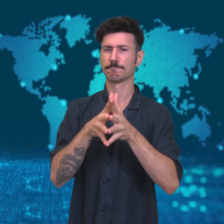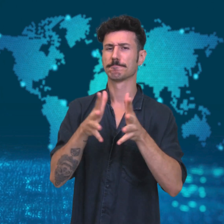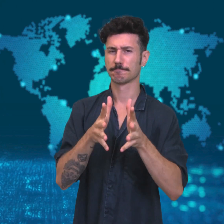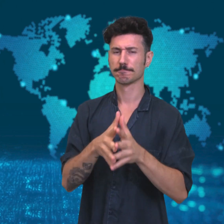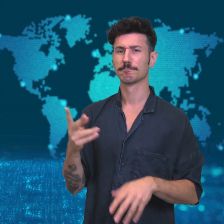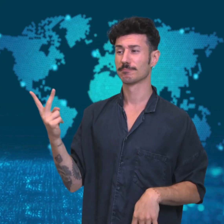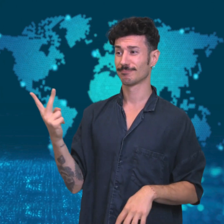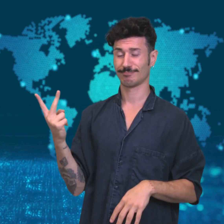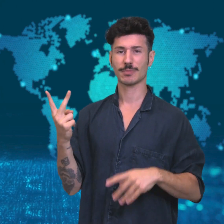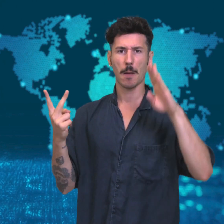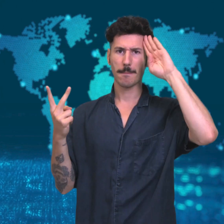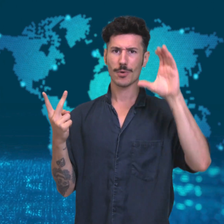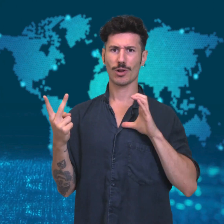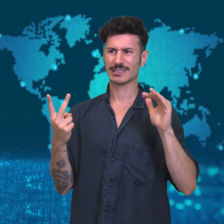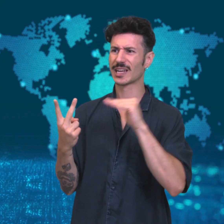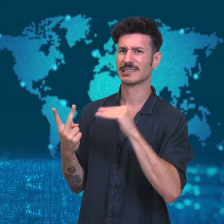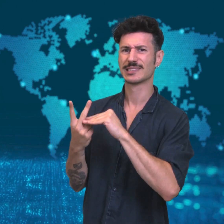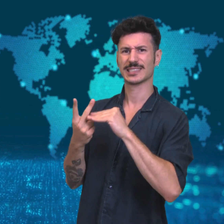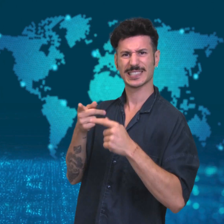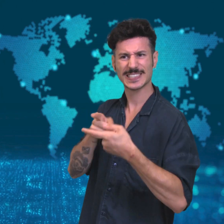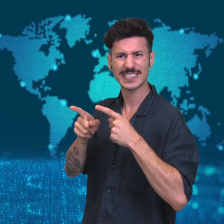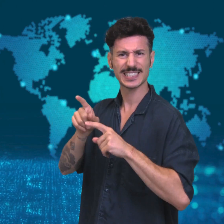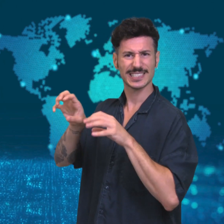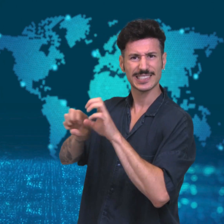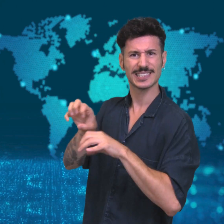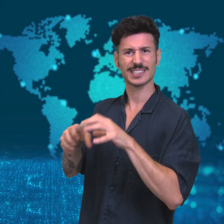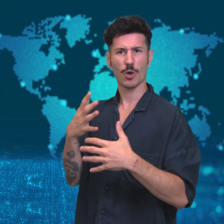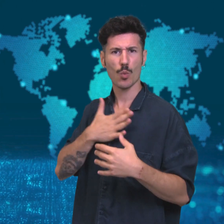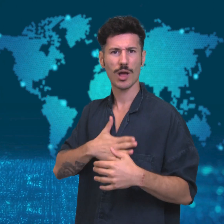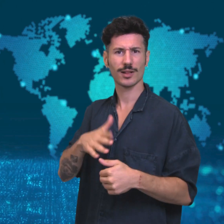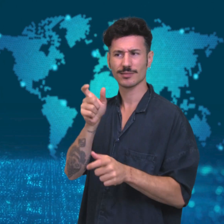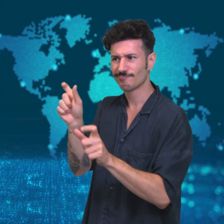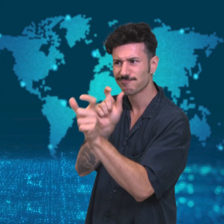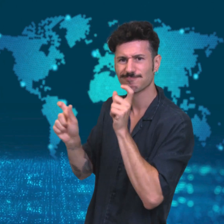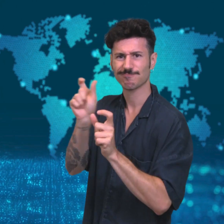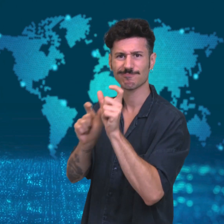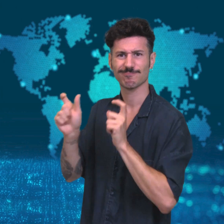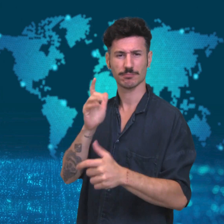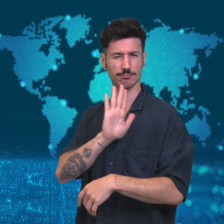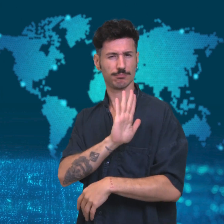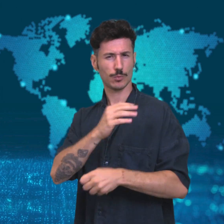and that the forensic evidence was mishandled.